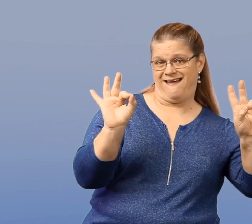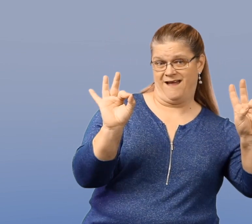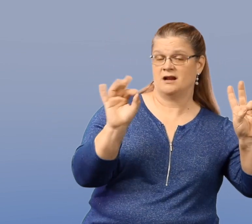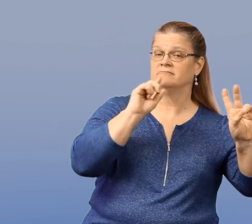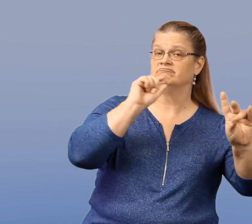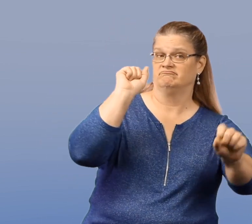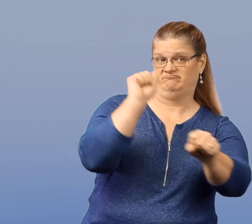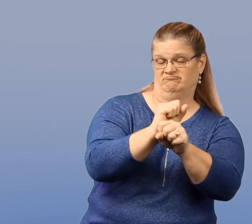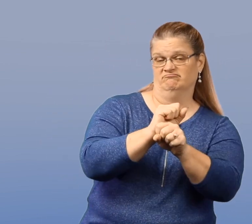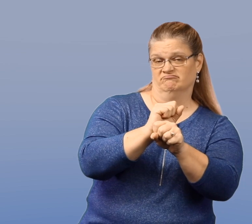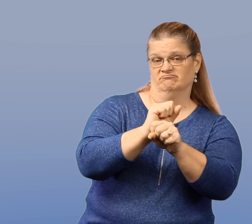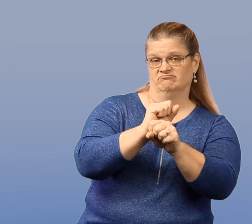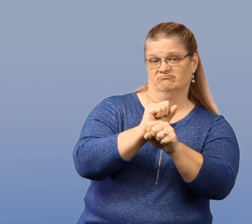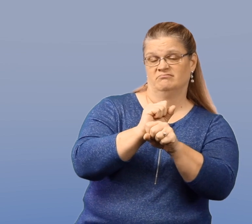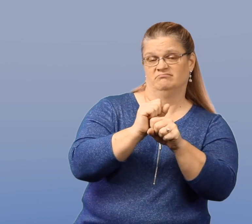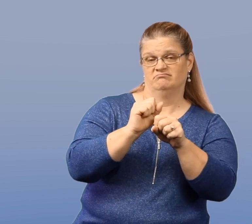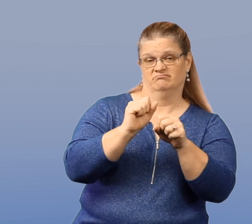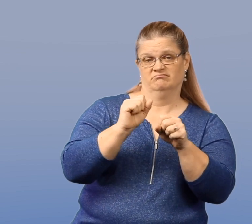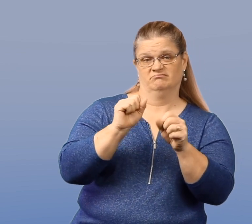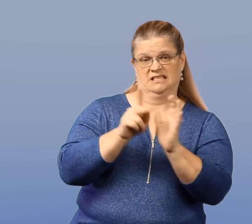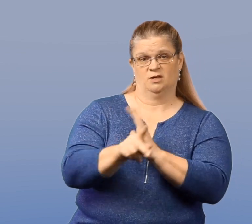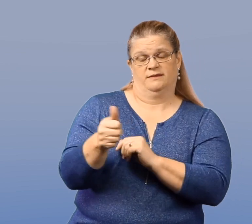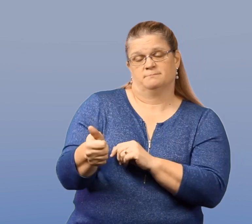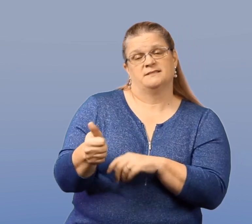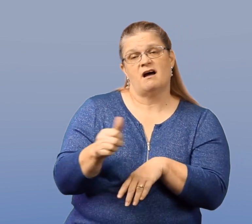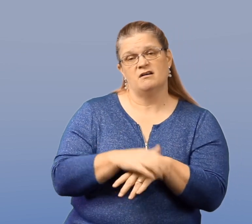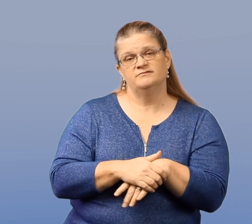to 9 that have killed themselves.